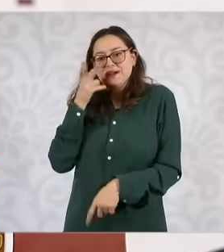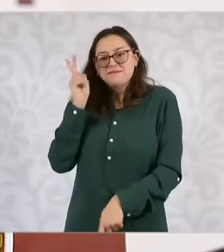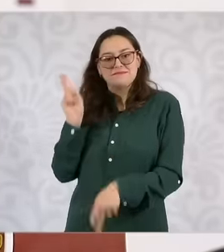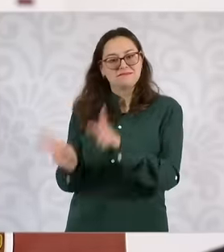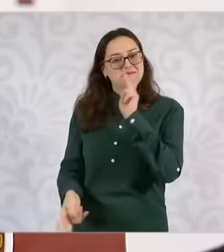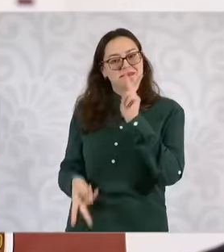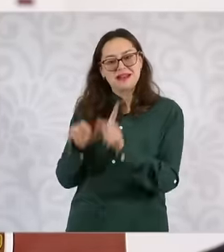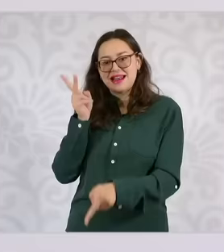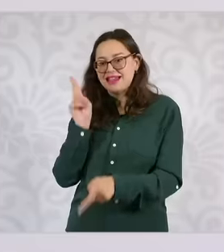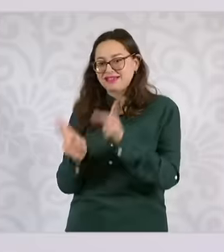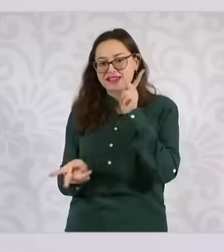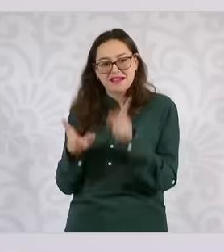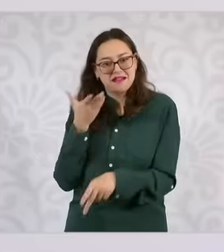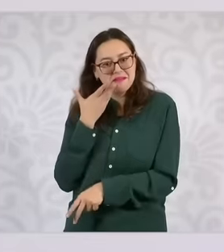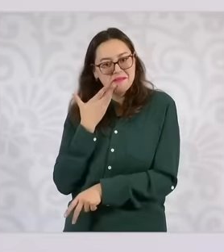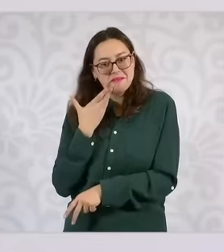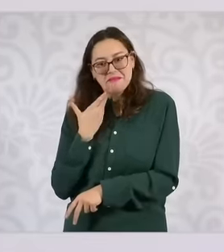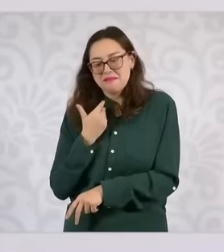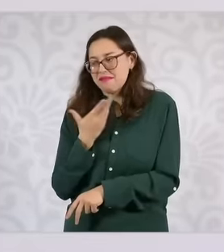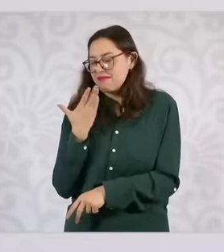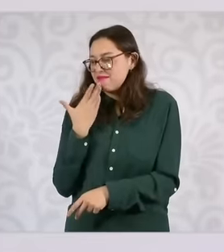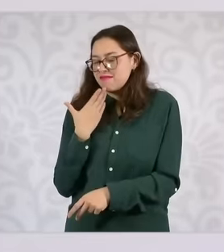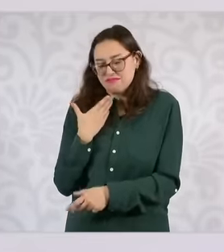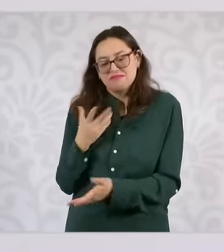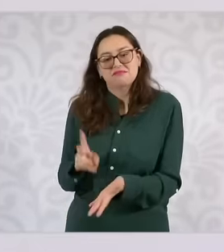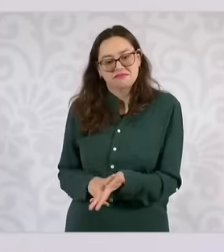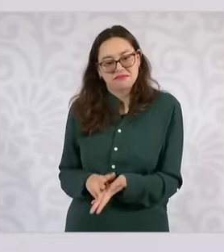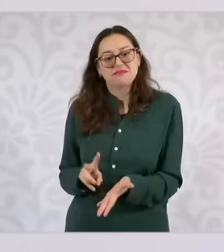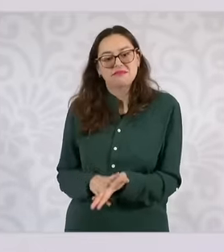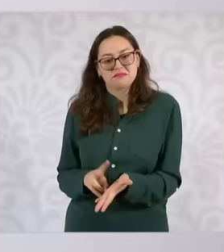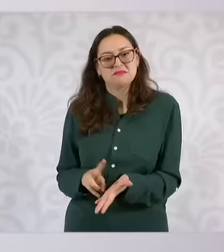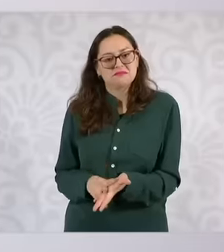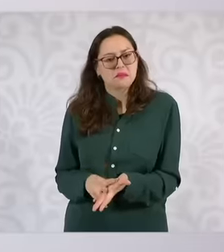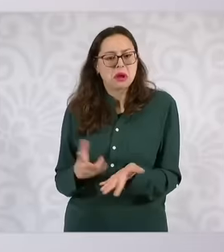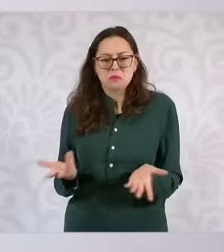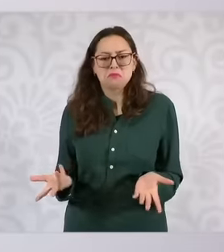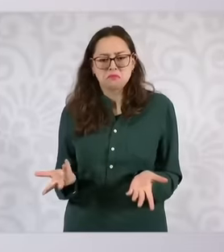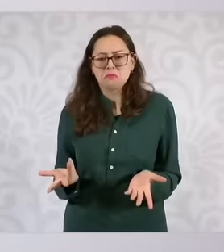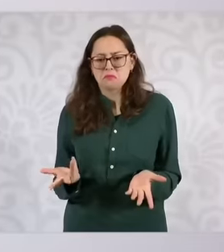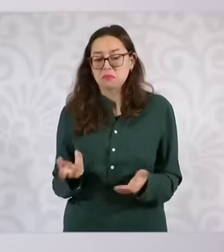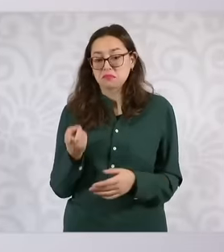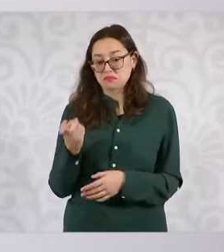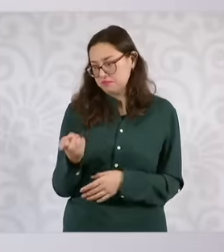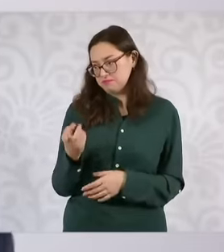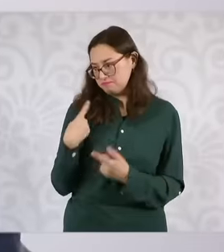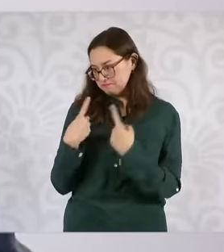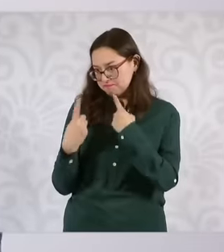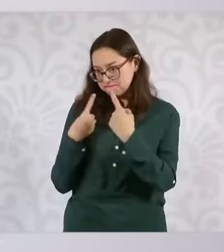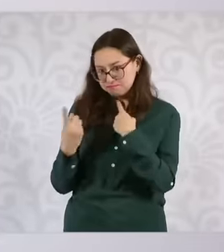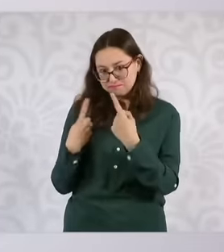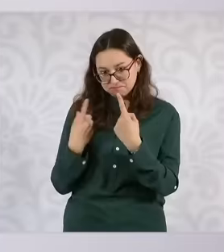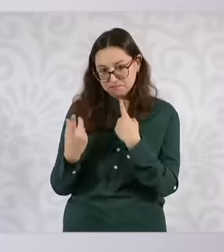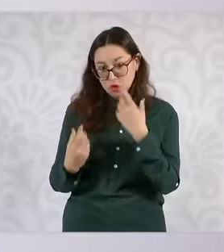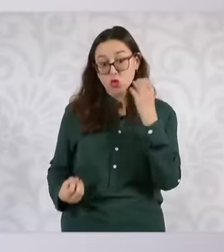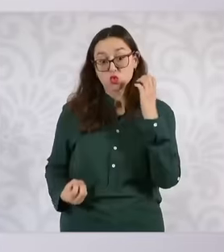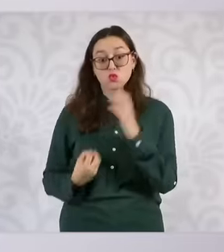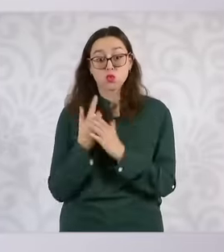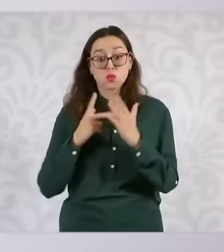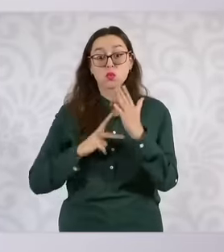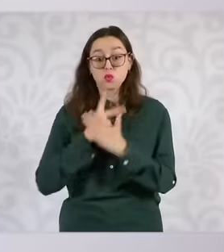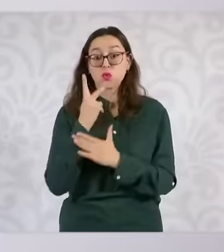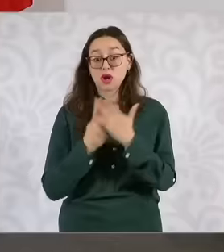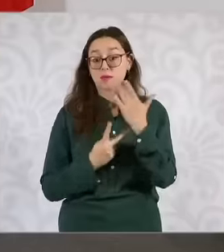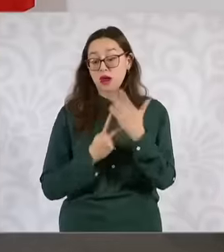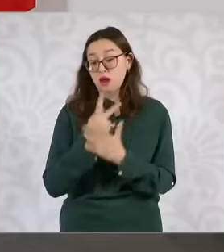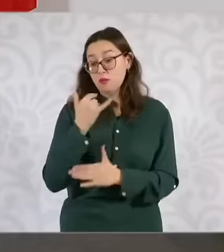courtesy talk eh And particularly so that we Help this program, this project to promote